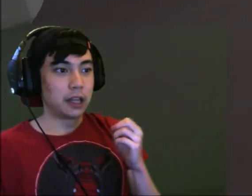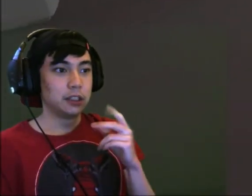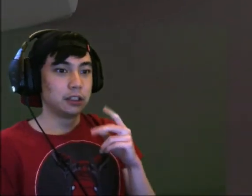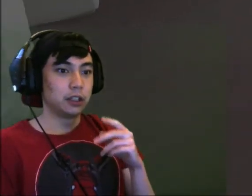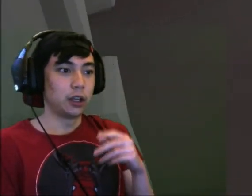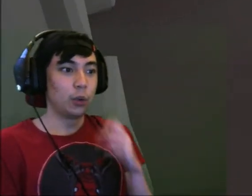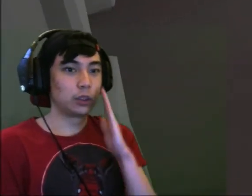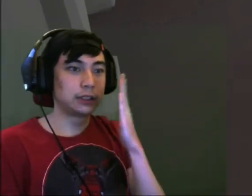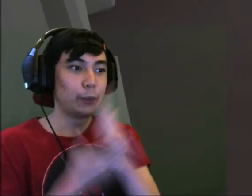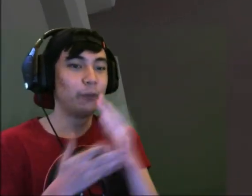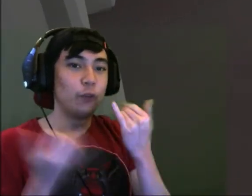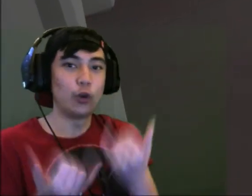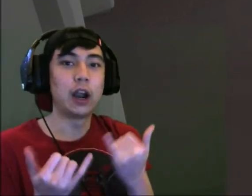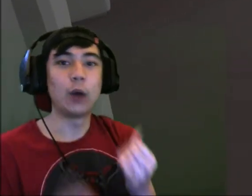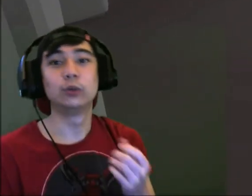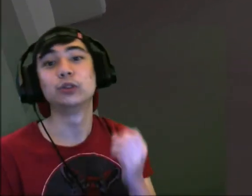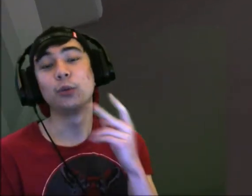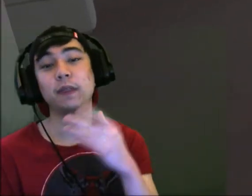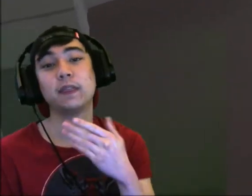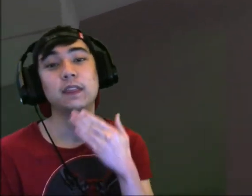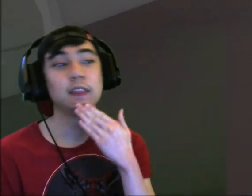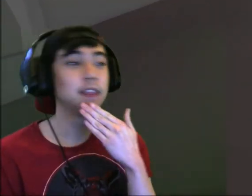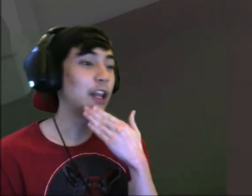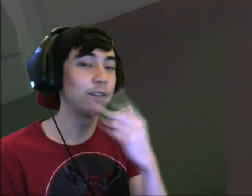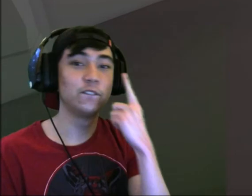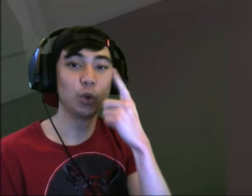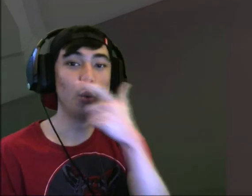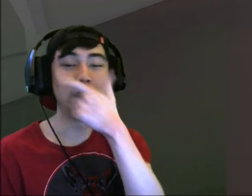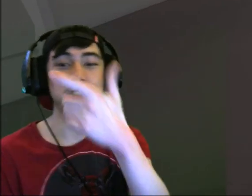Ok, I will stop right now Thank you for watching